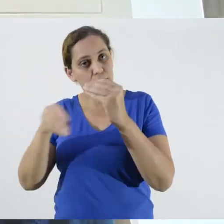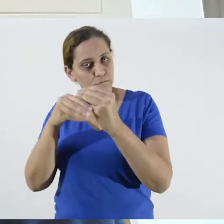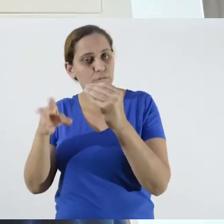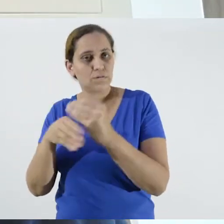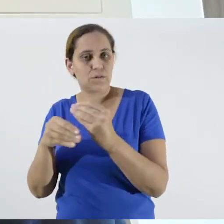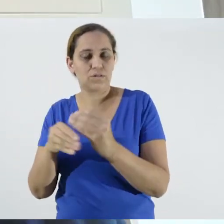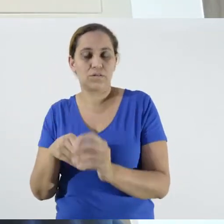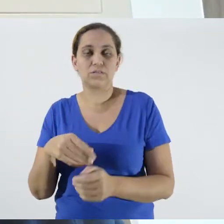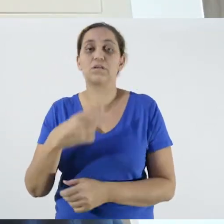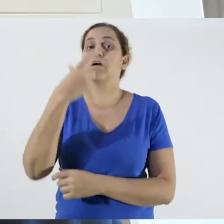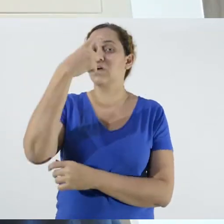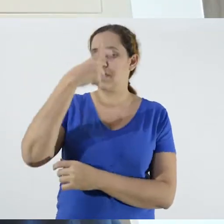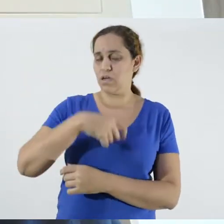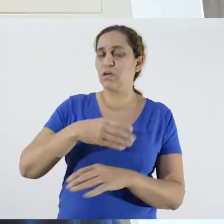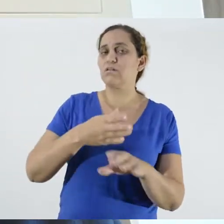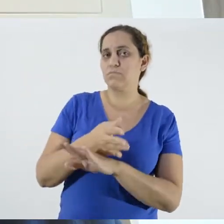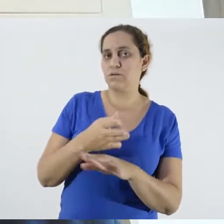It was developed by the School of Veterinary Medicine